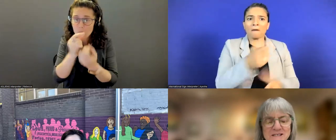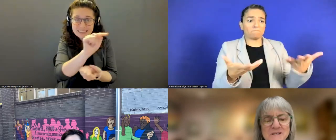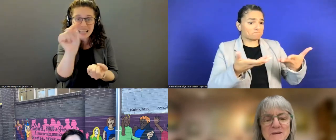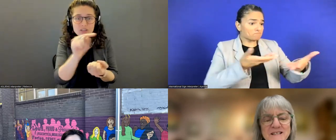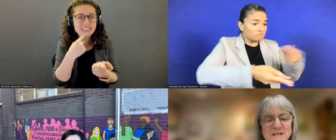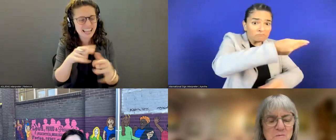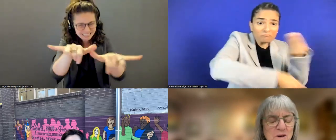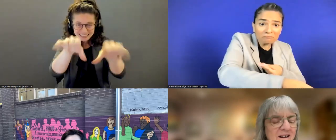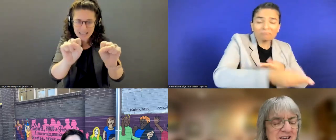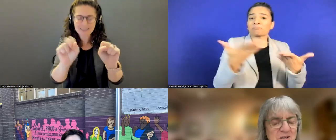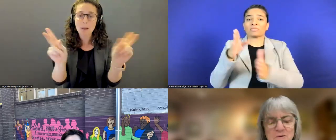People with disabilities, where are you?"